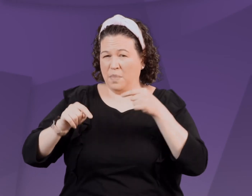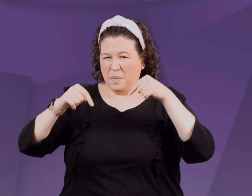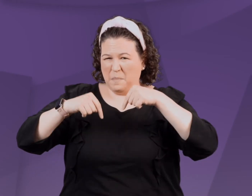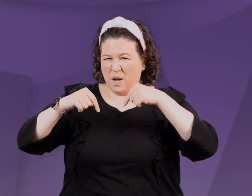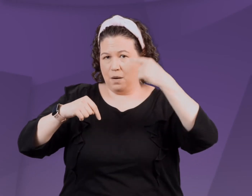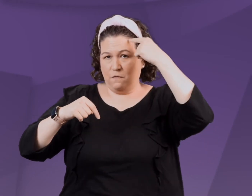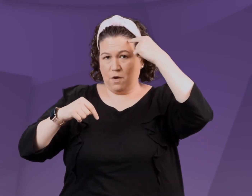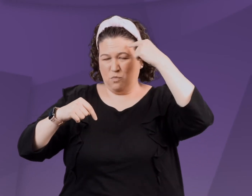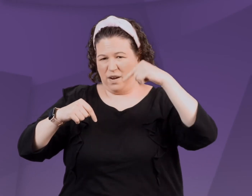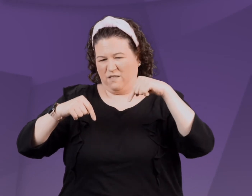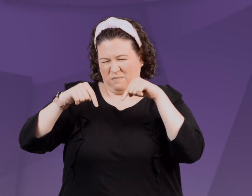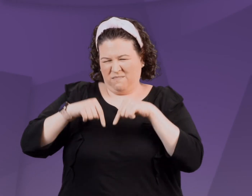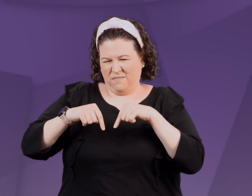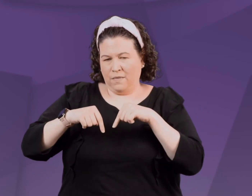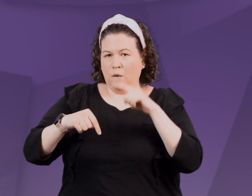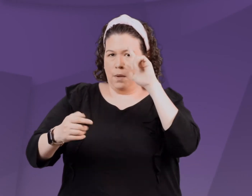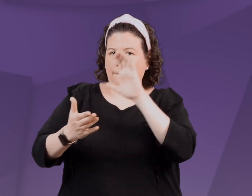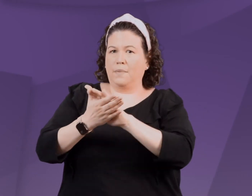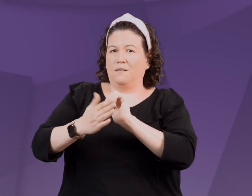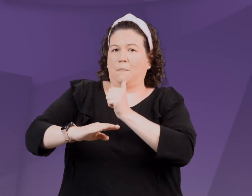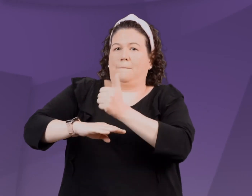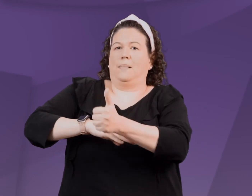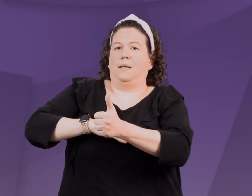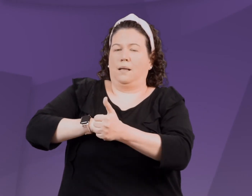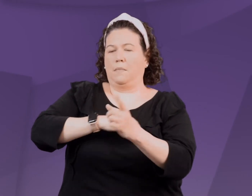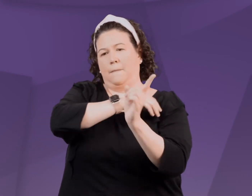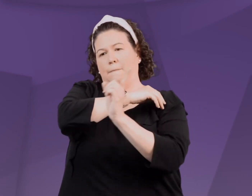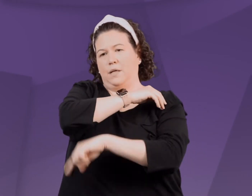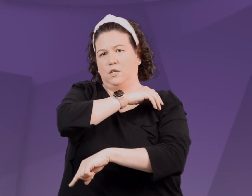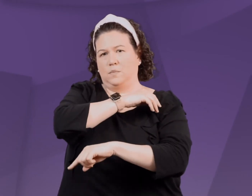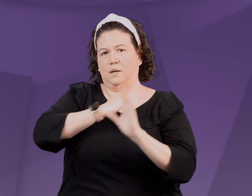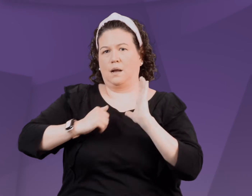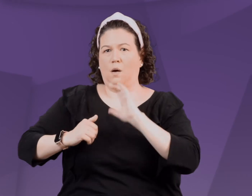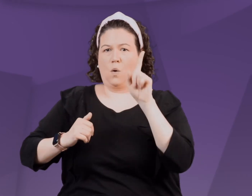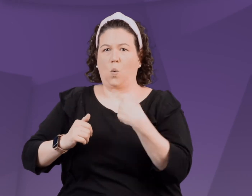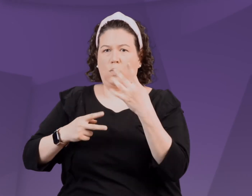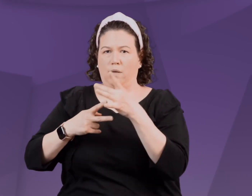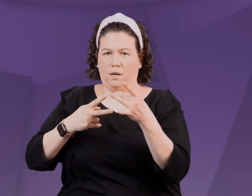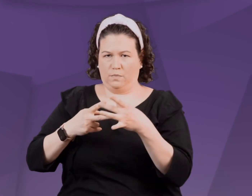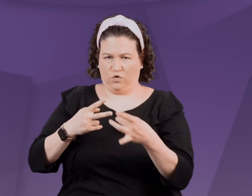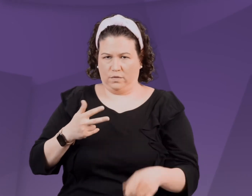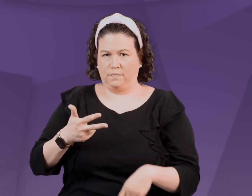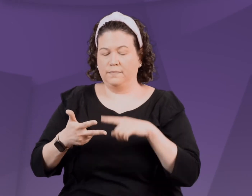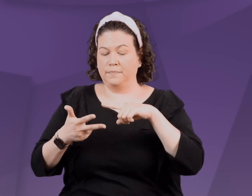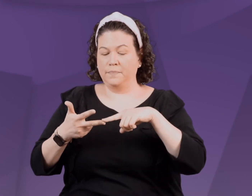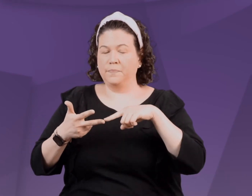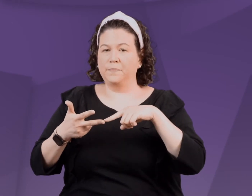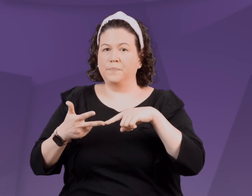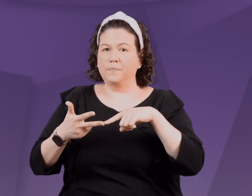We operate from the bottom of our brain where we believe that blame and punishment are our only options.